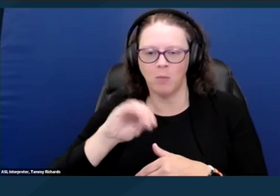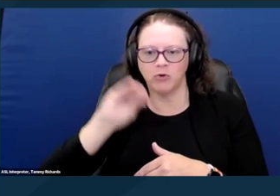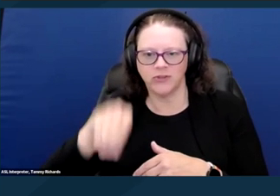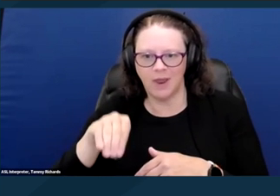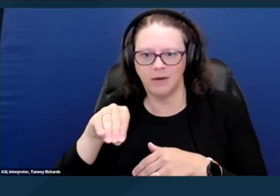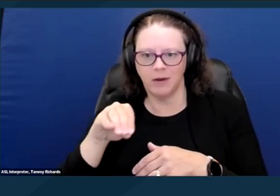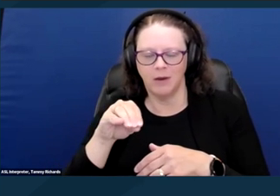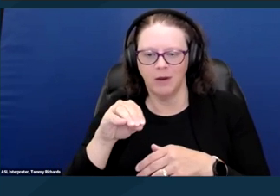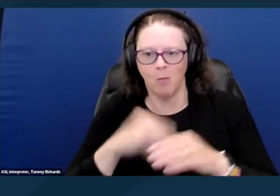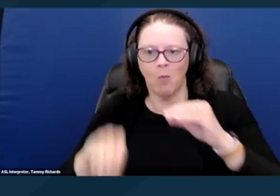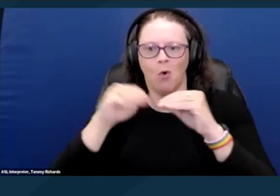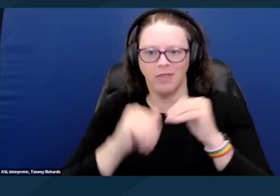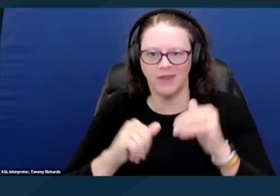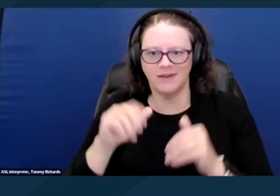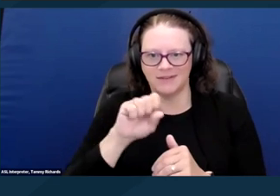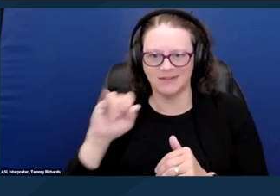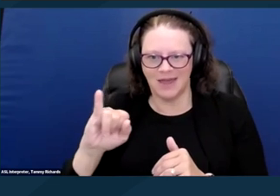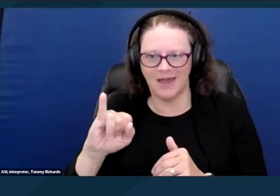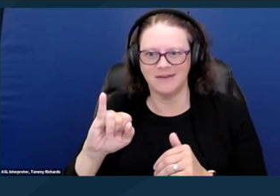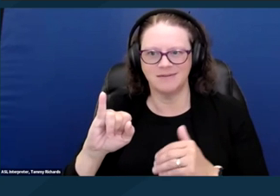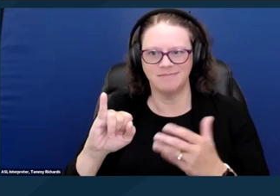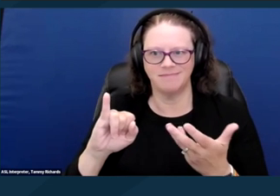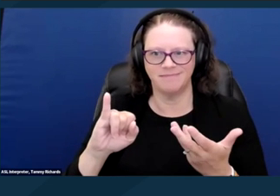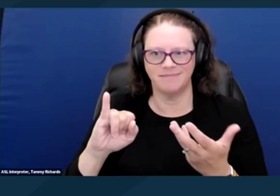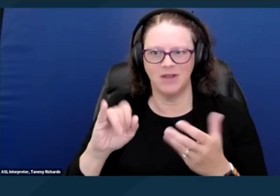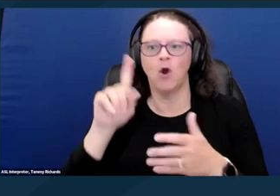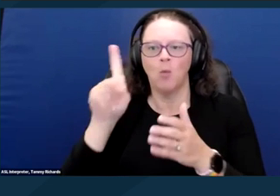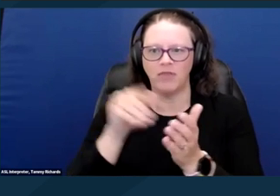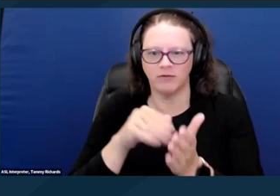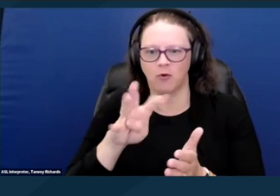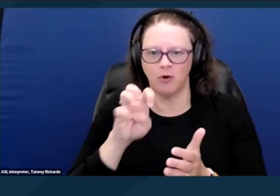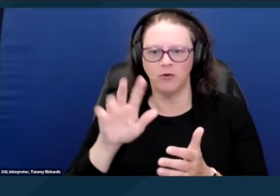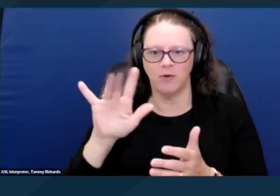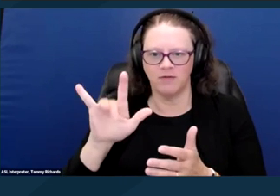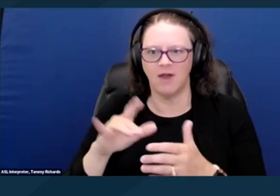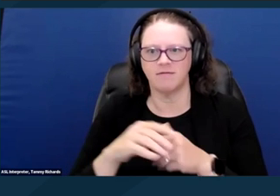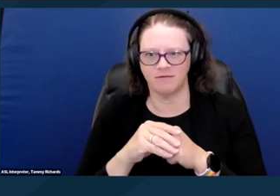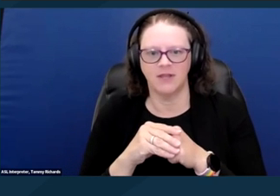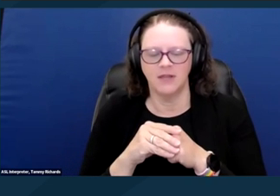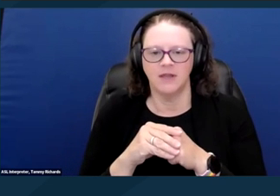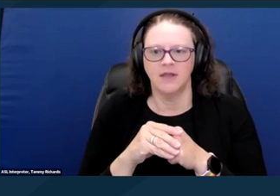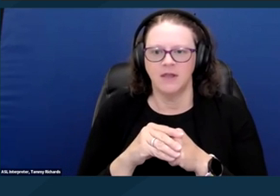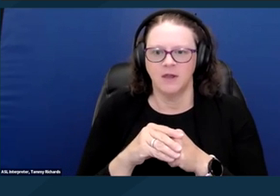where the majority of unhoused people in the US reside, the percentage is even higher, 168%.